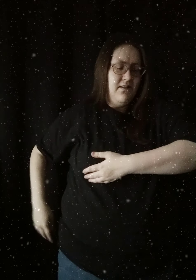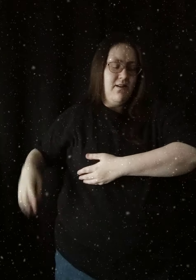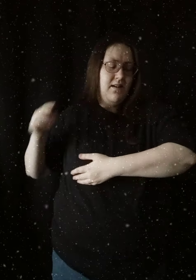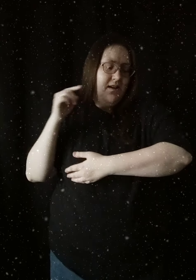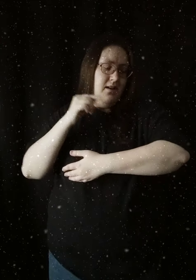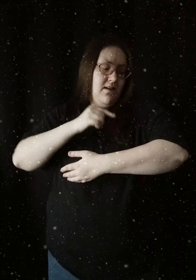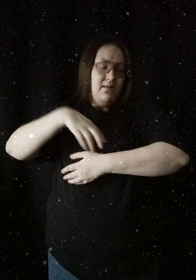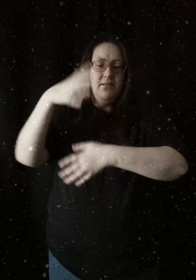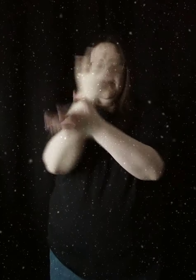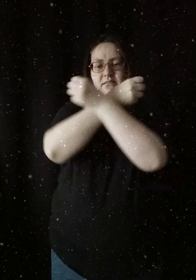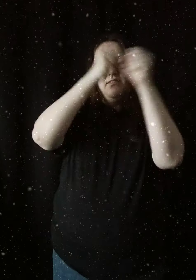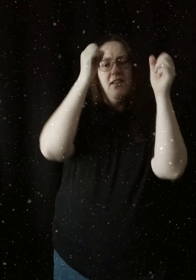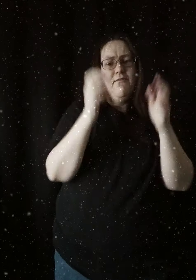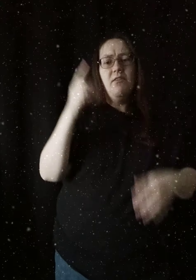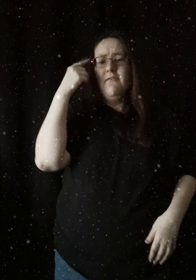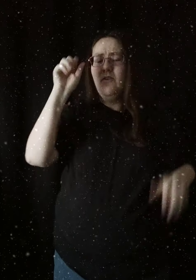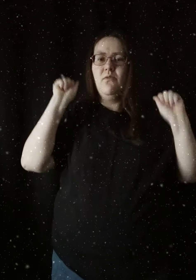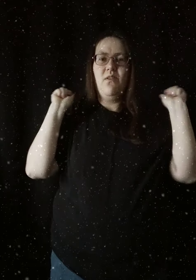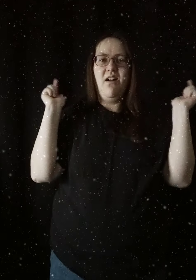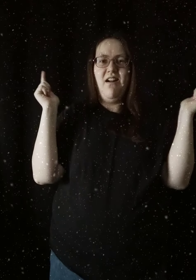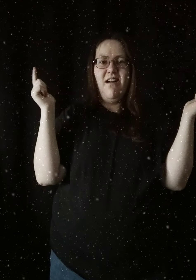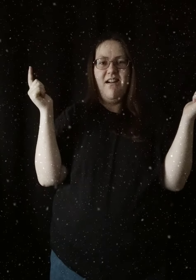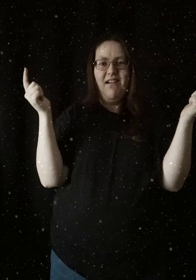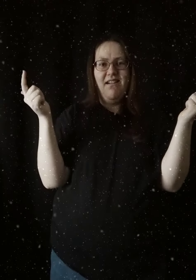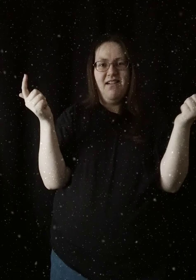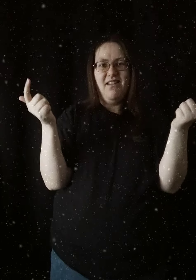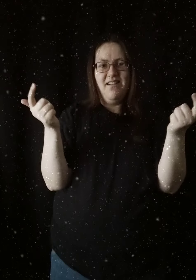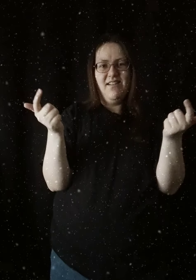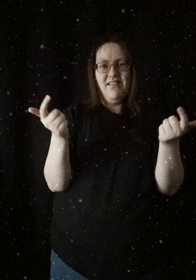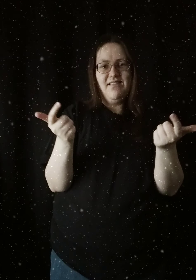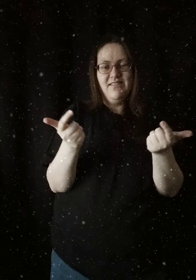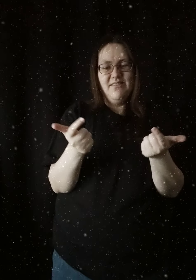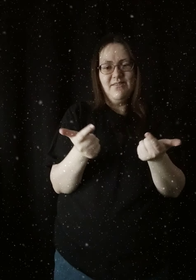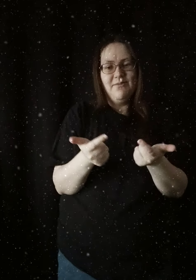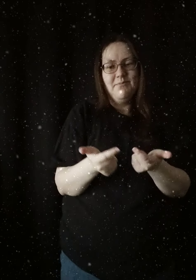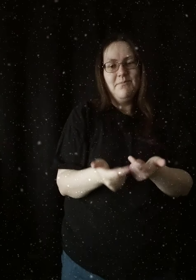This Savior for all